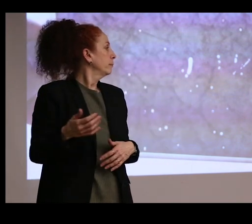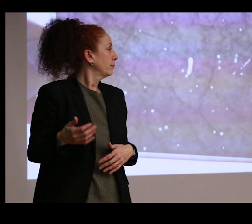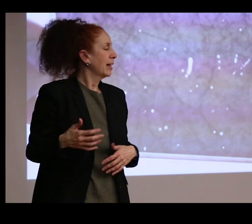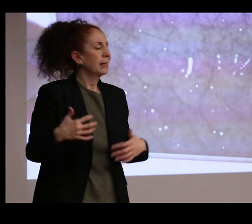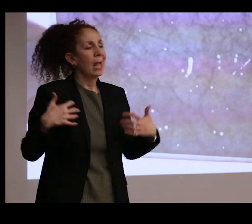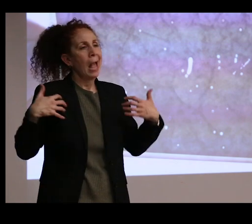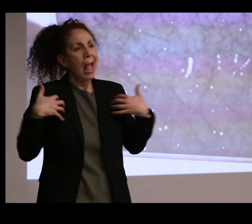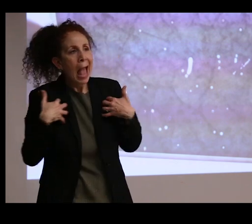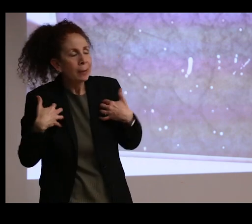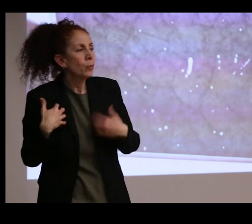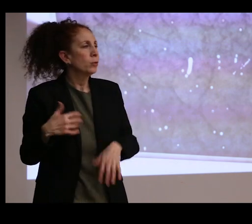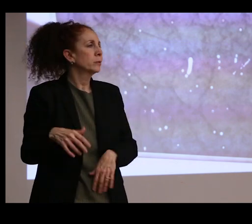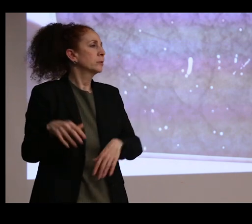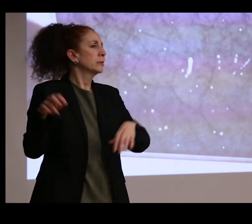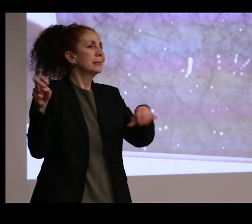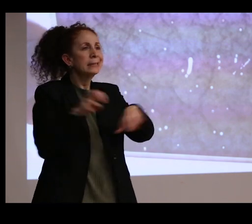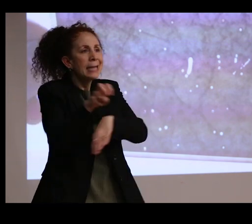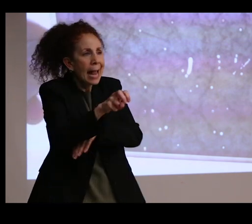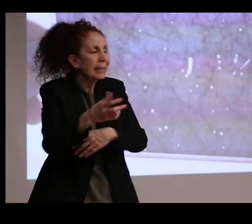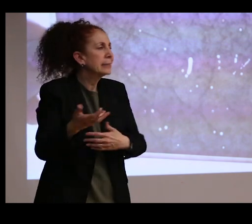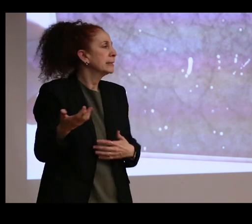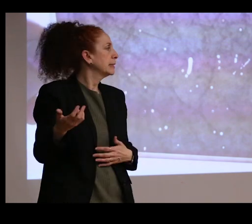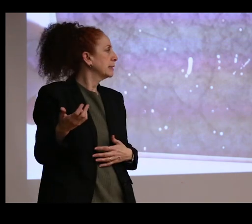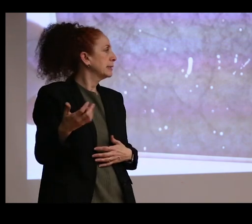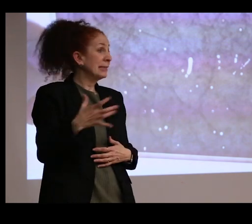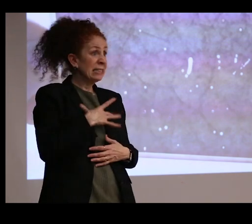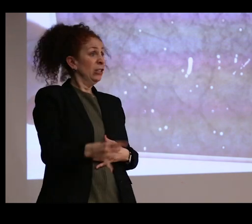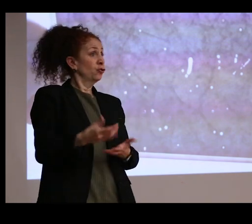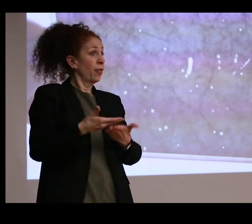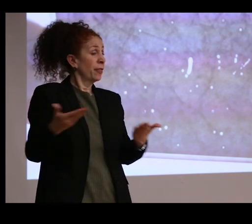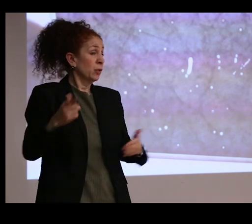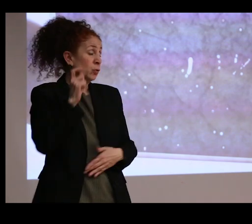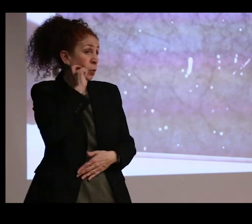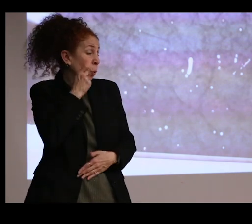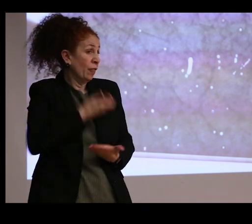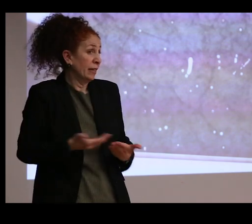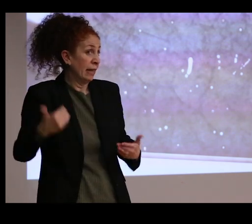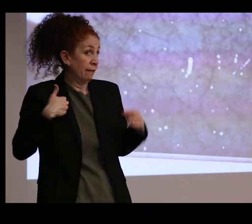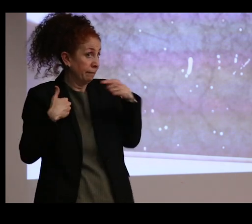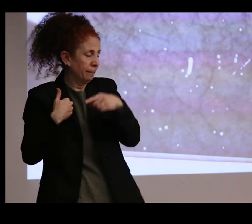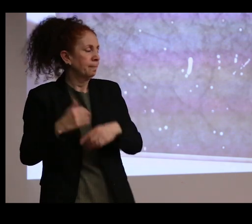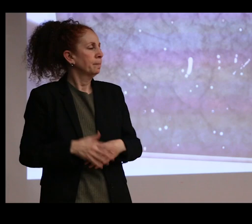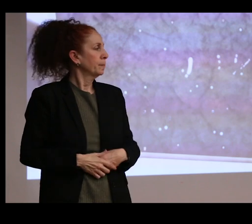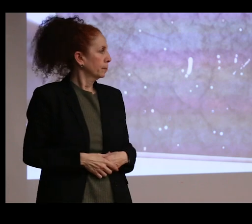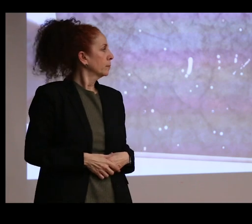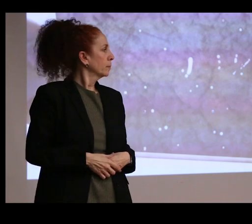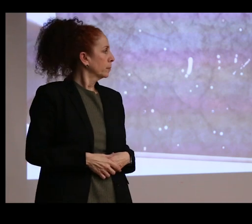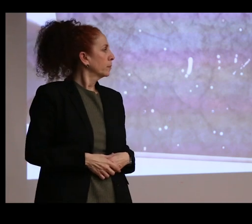and the snakes and kind of interesting, weird, cool stuff. And in the early part of the museum's history,